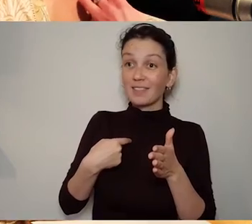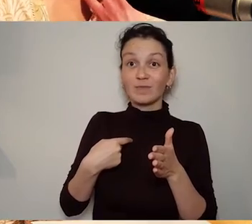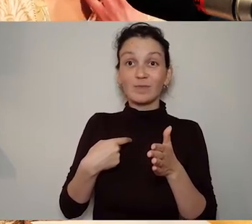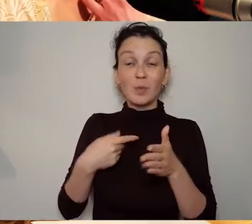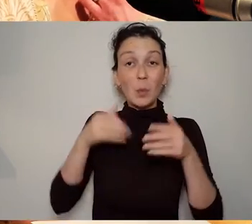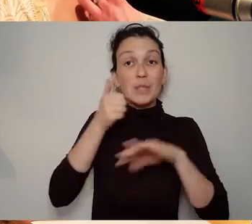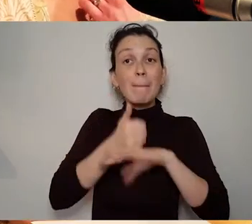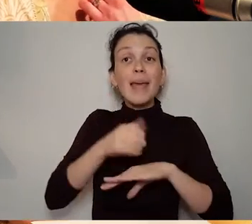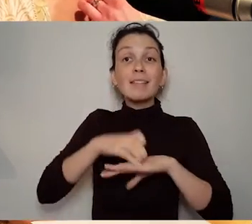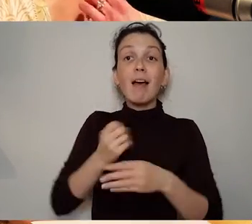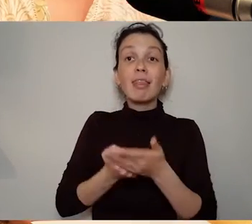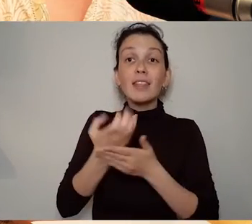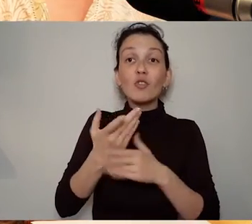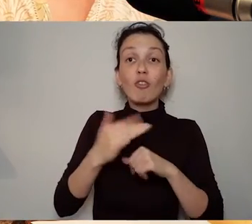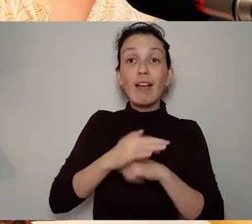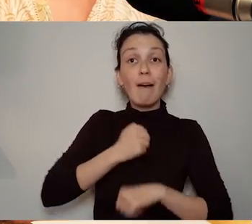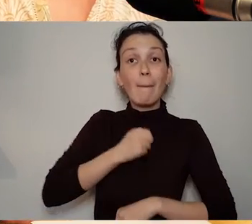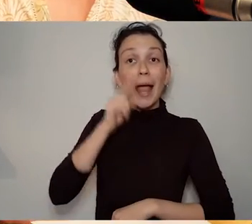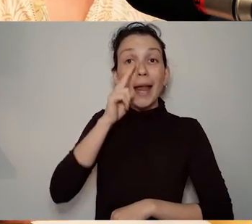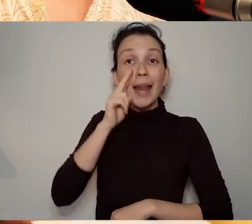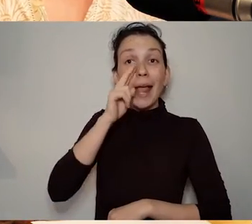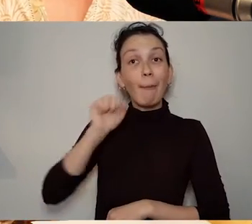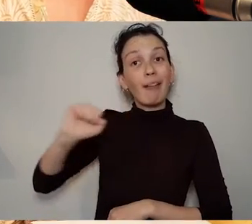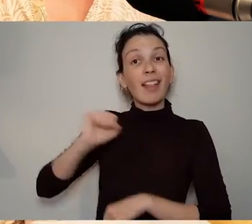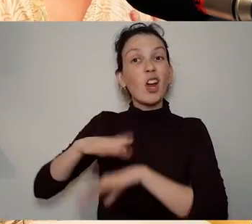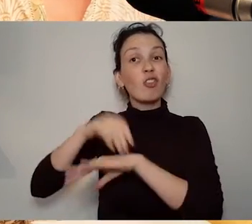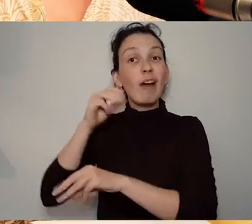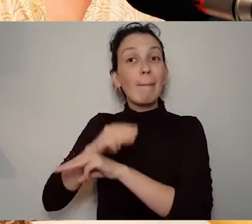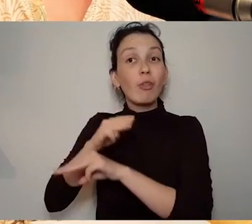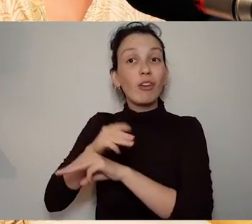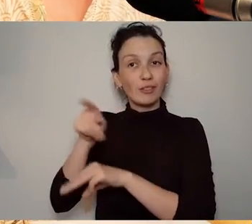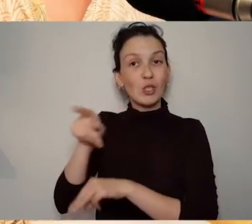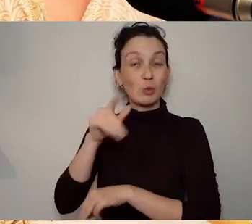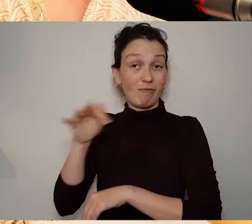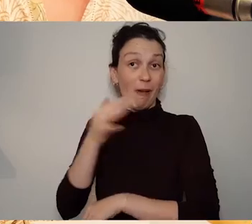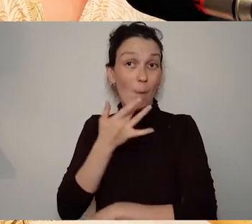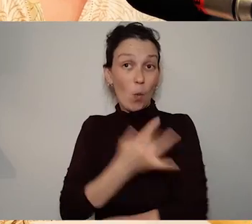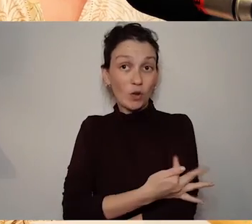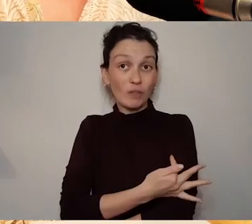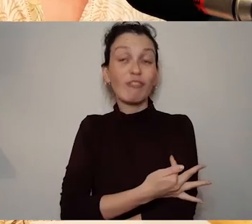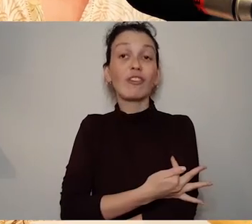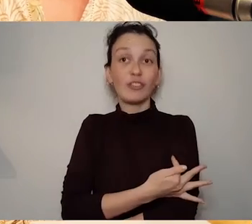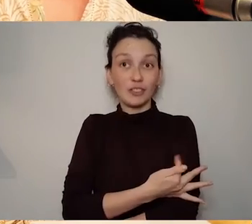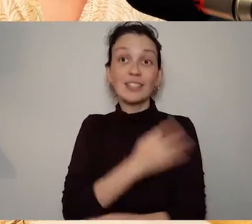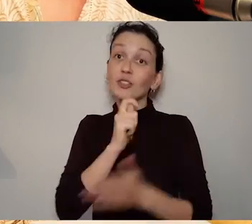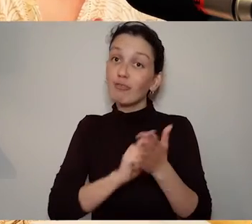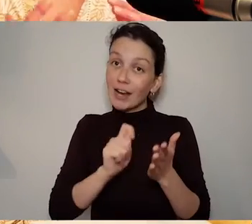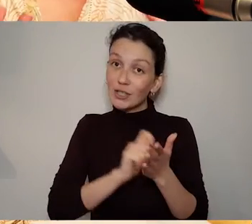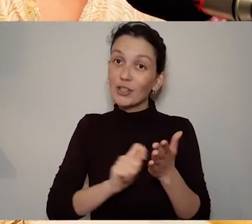Waterford and she's an author and she's just had a really interesting life and she has she has really